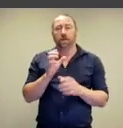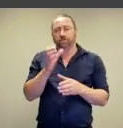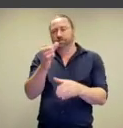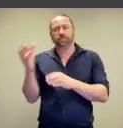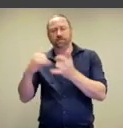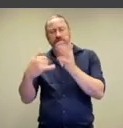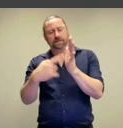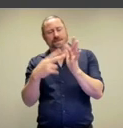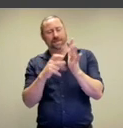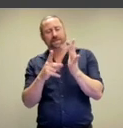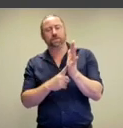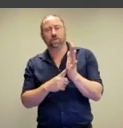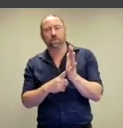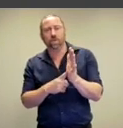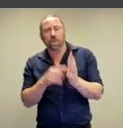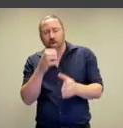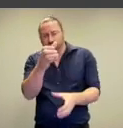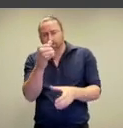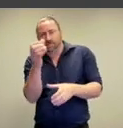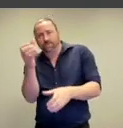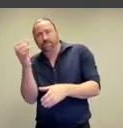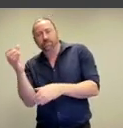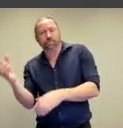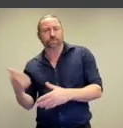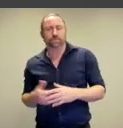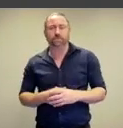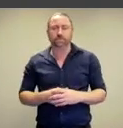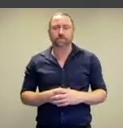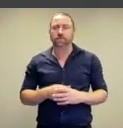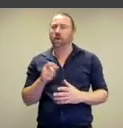a kind of stenciling that is coming out